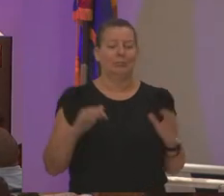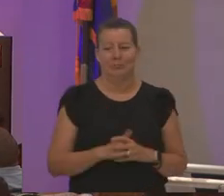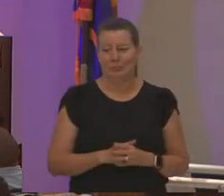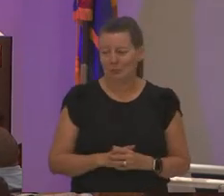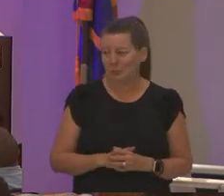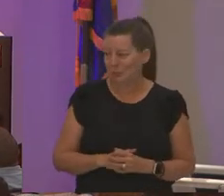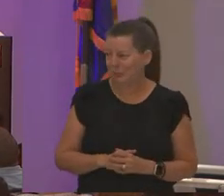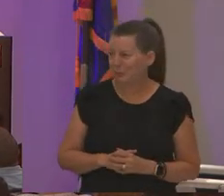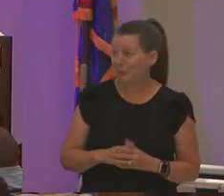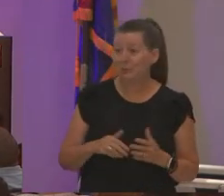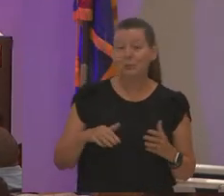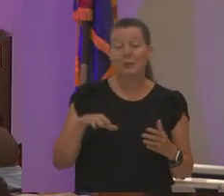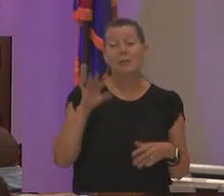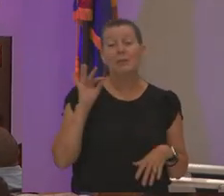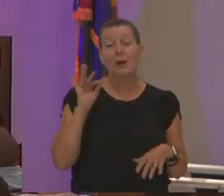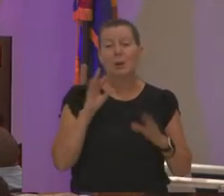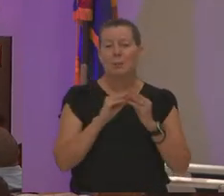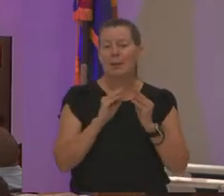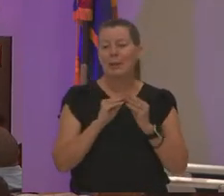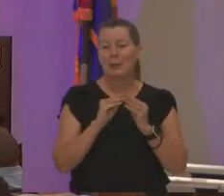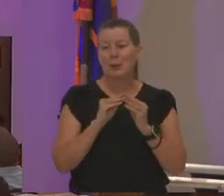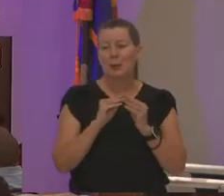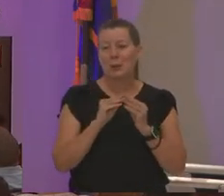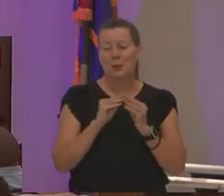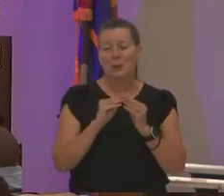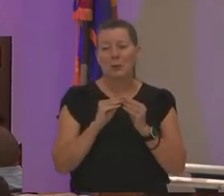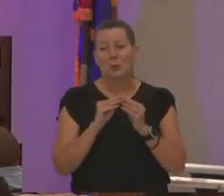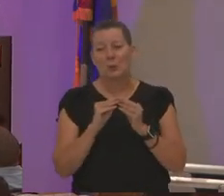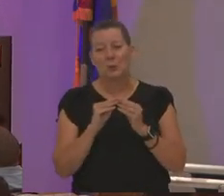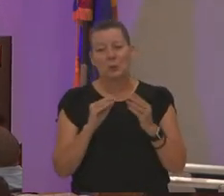and what we found is the meeting was in the building that where we where we were already